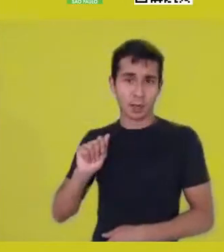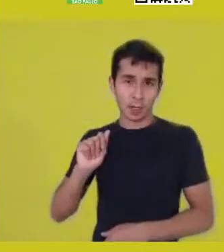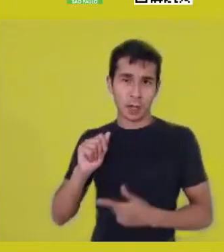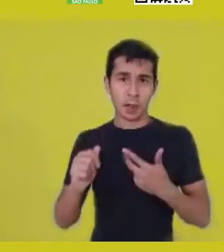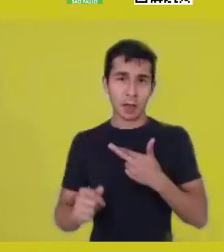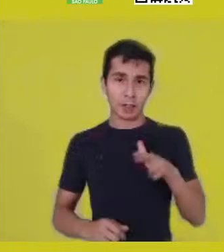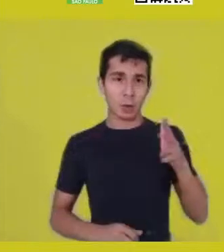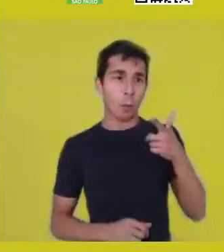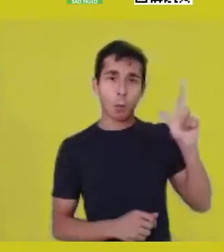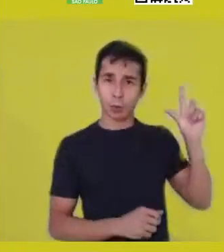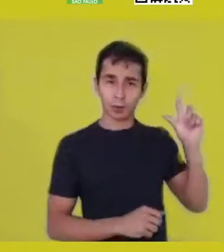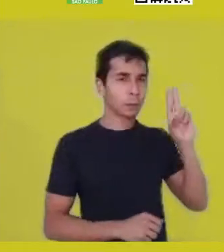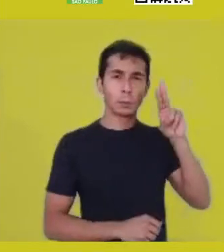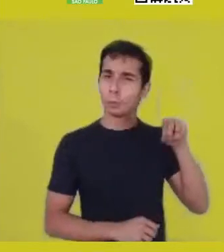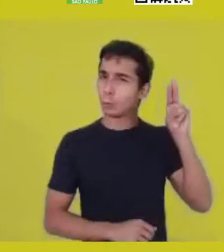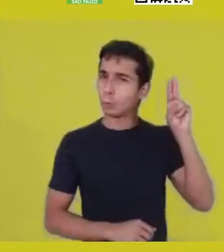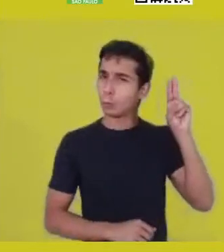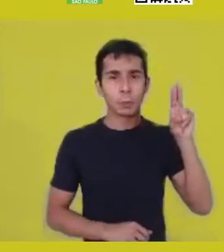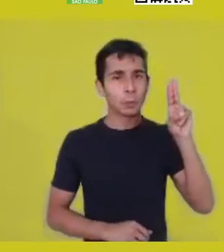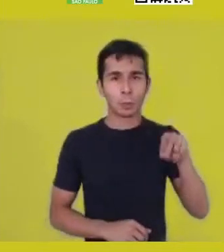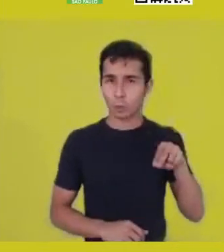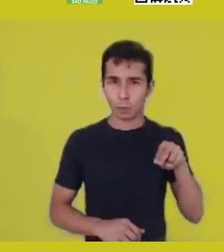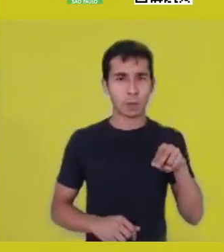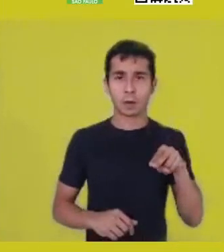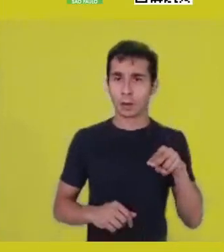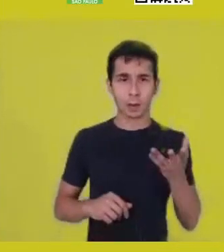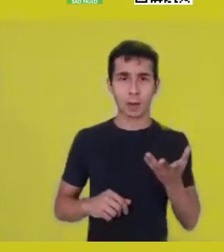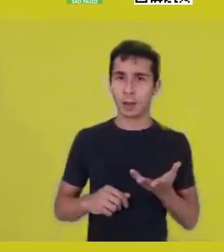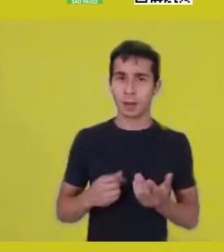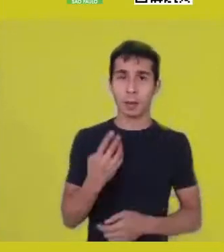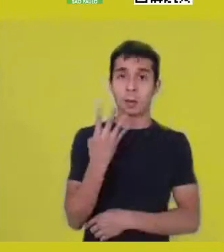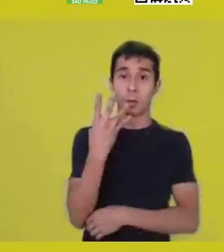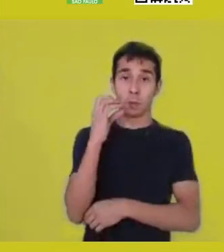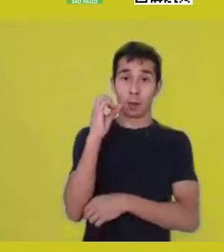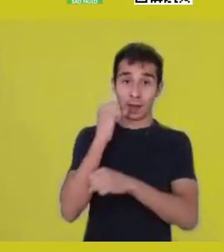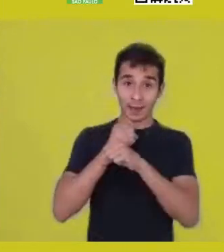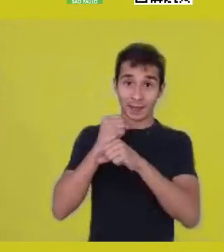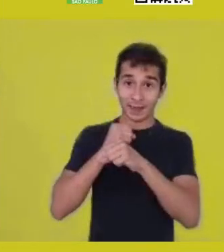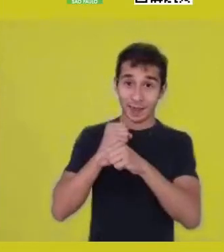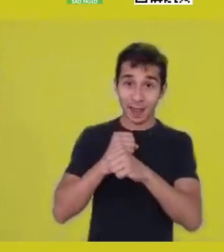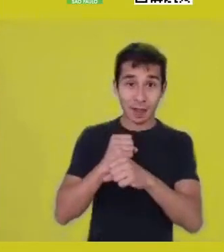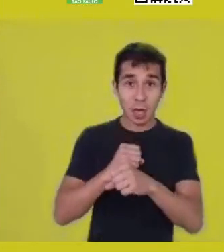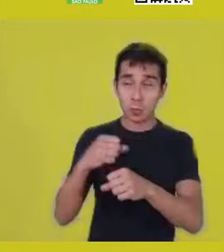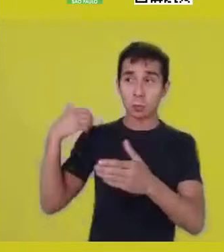my mom gave bori when she was pregnant, and in my 40 years of life, I never knew another spirituality.